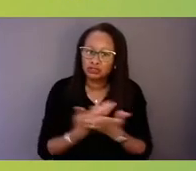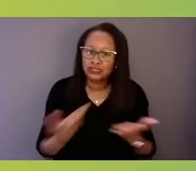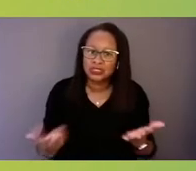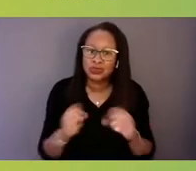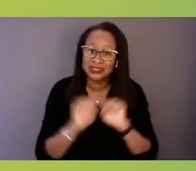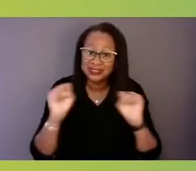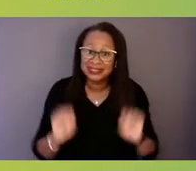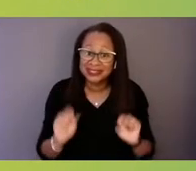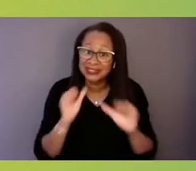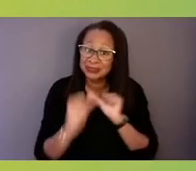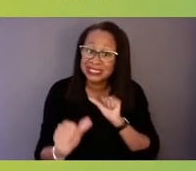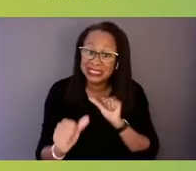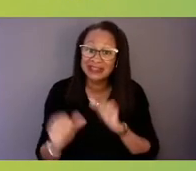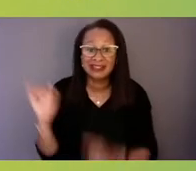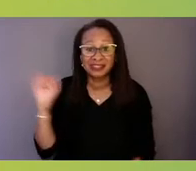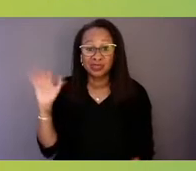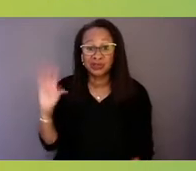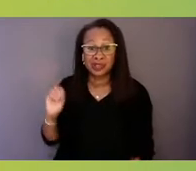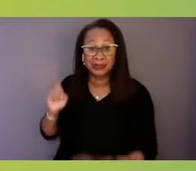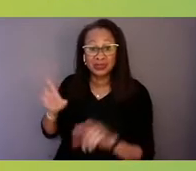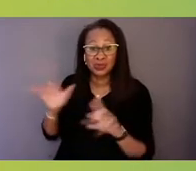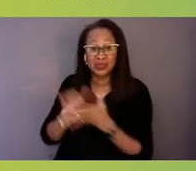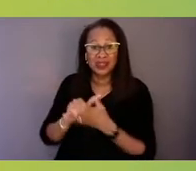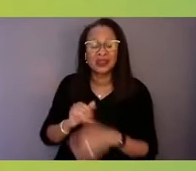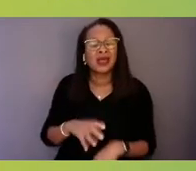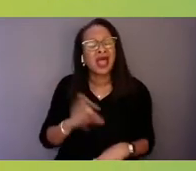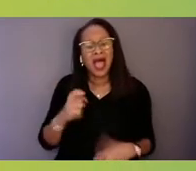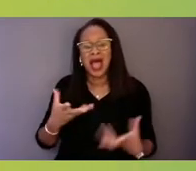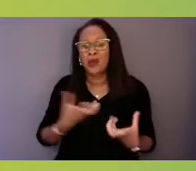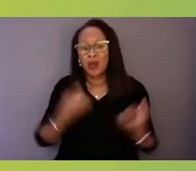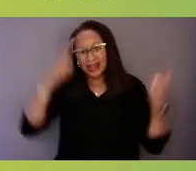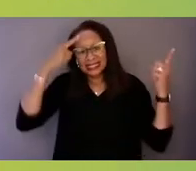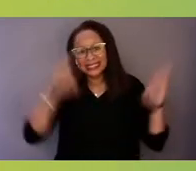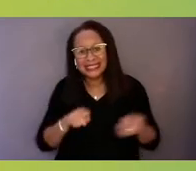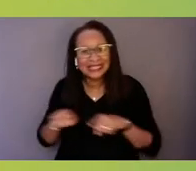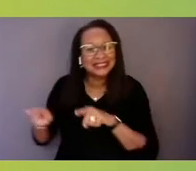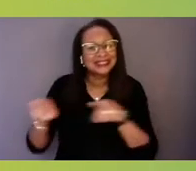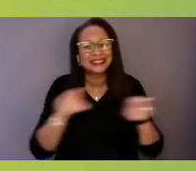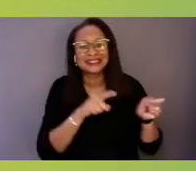So I want consensus that that has to be rejected.